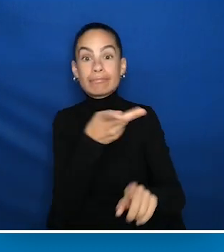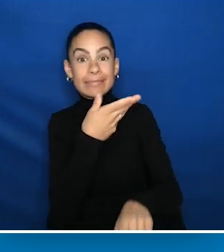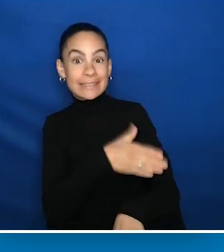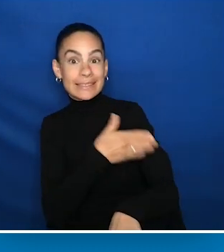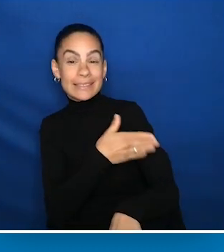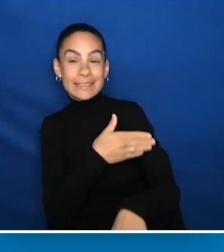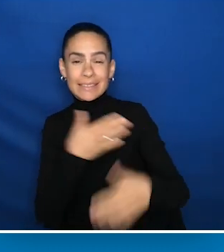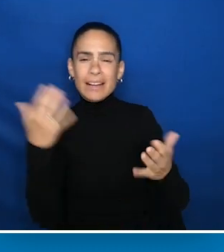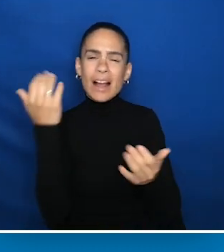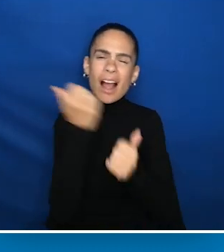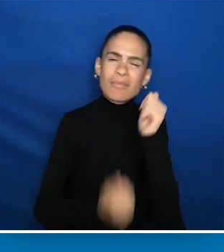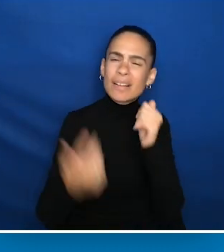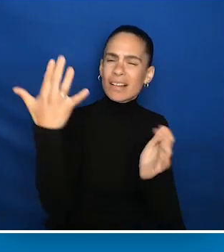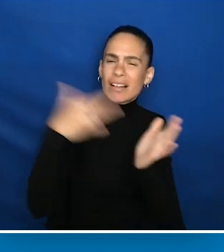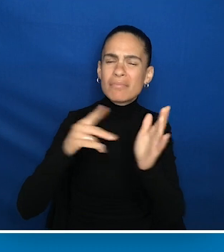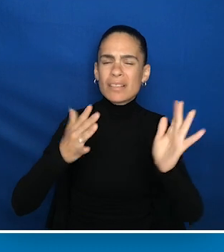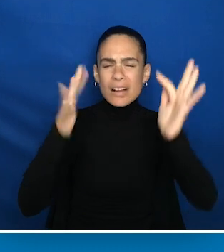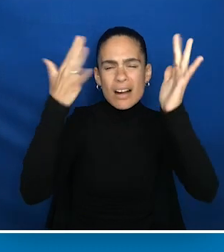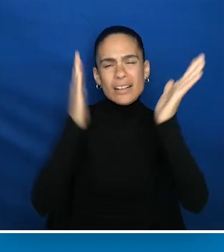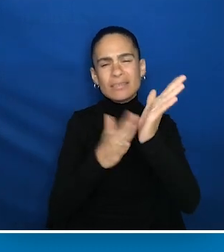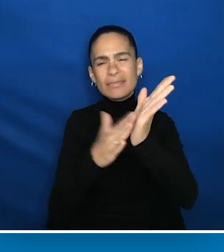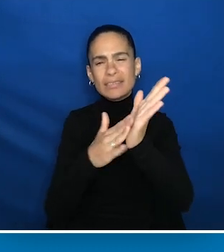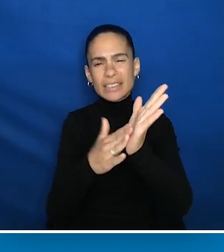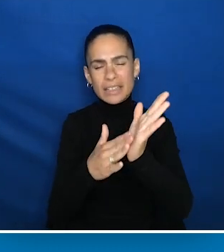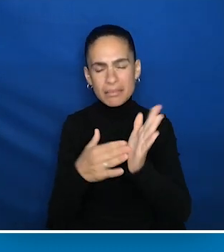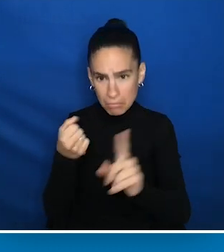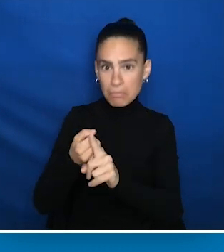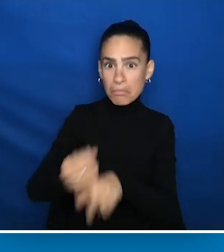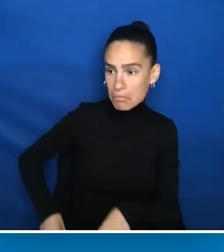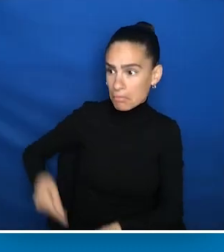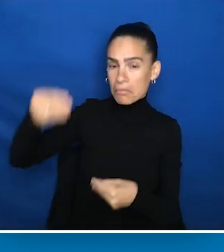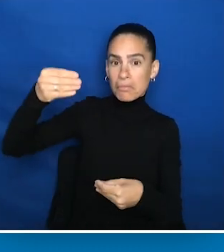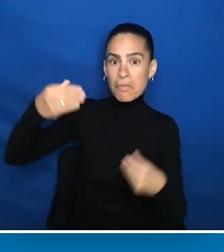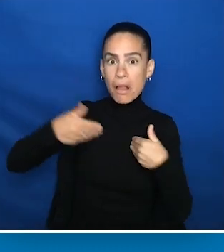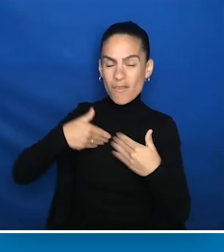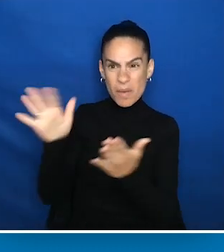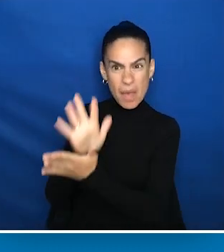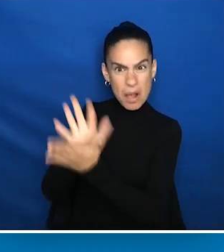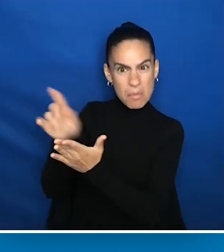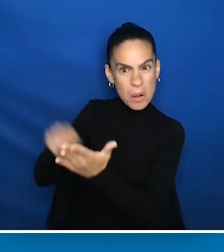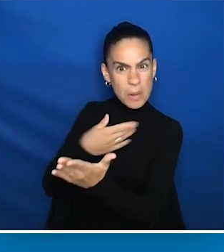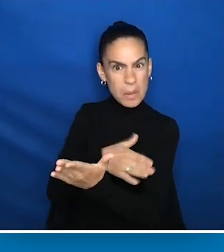He reaches into his bag, pulls out a piece of music and he says, "You know, I was looking at this and I think we go to this other stage in the park.